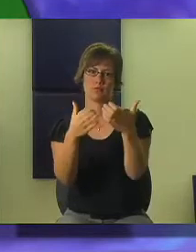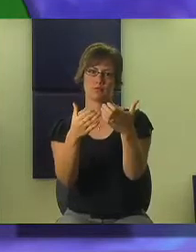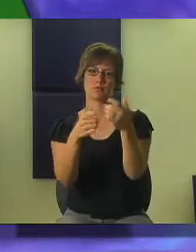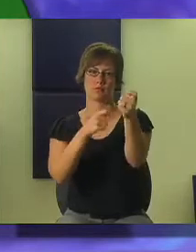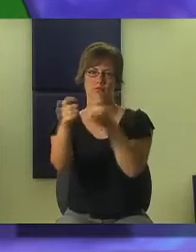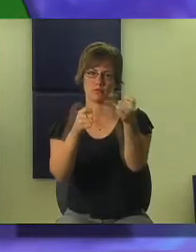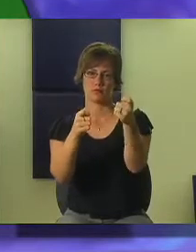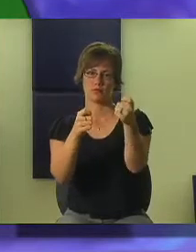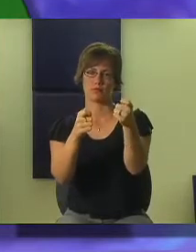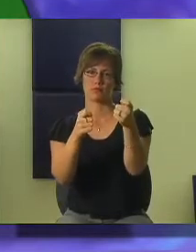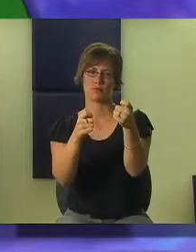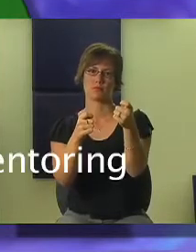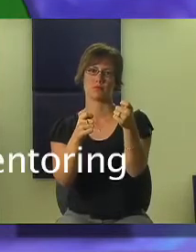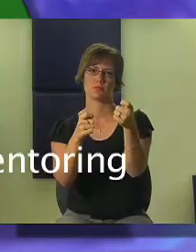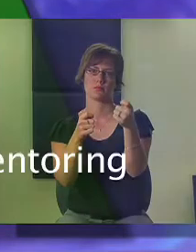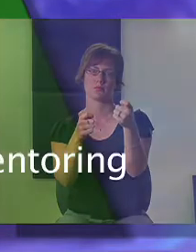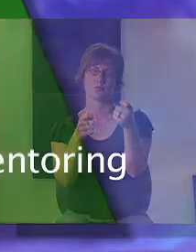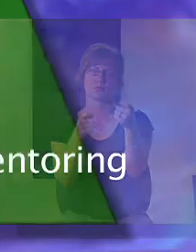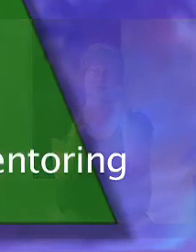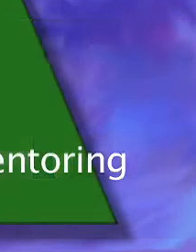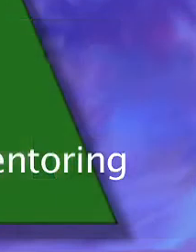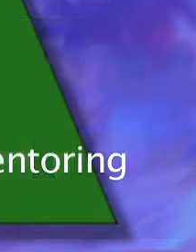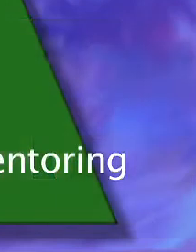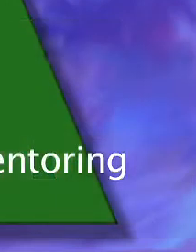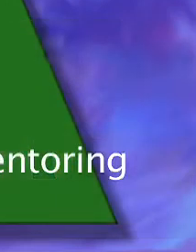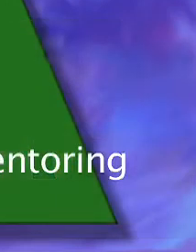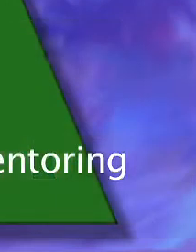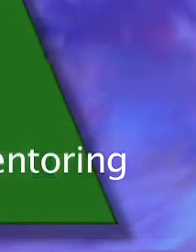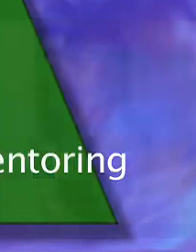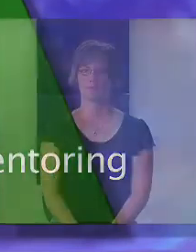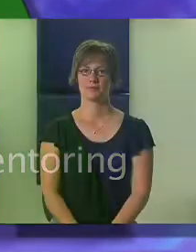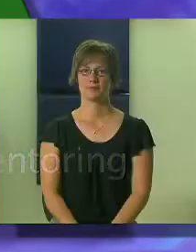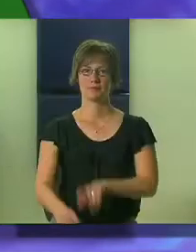Support Recognitions, and Classroom Management Mentoring.